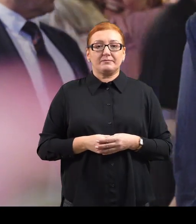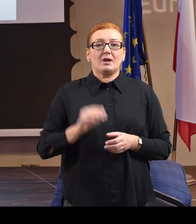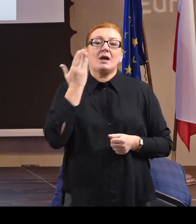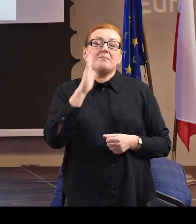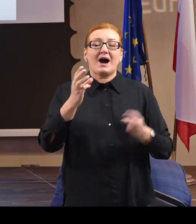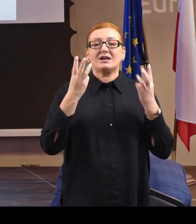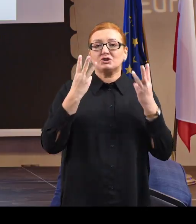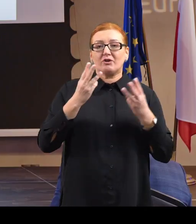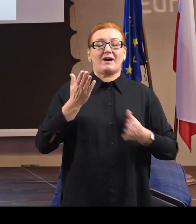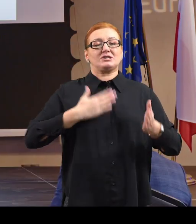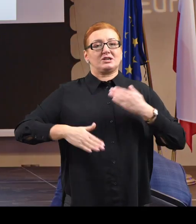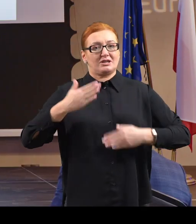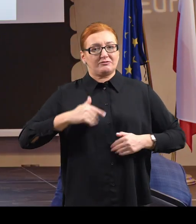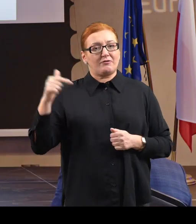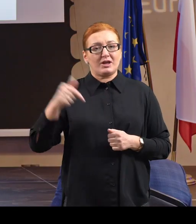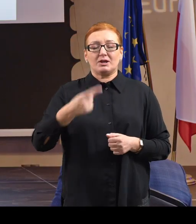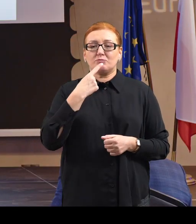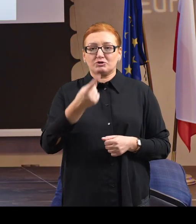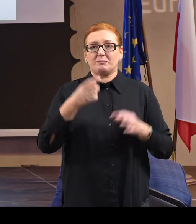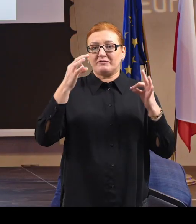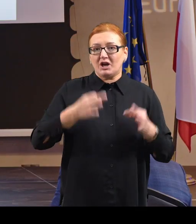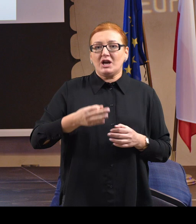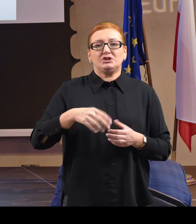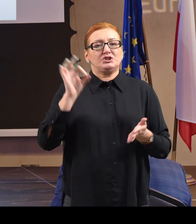This is very important and with a great satisfaction I need to confess, and I'm pretty